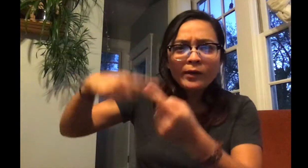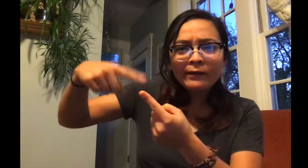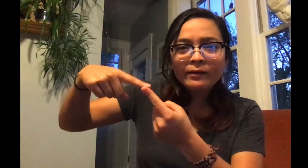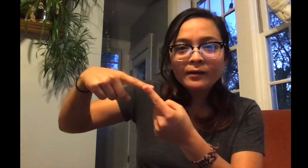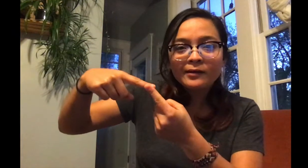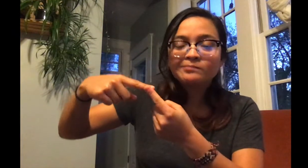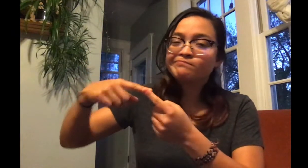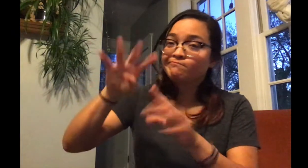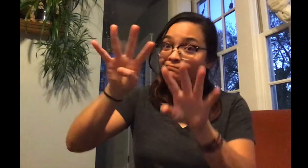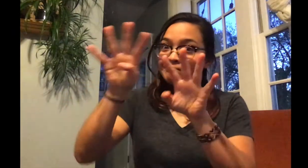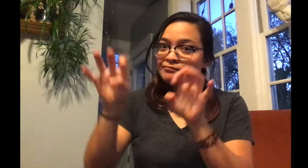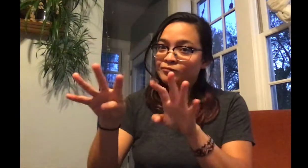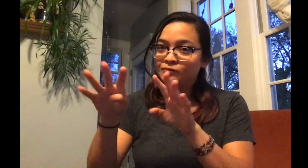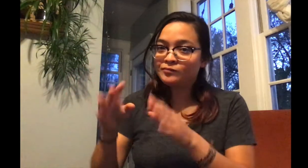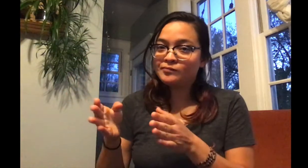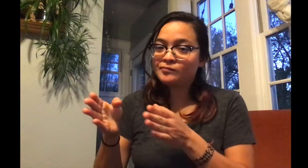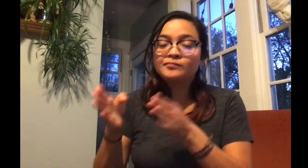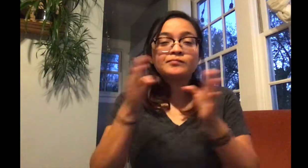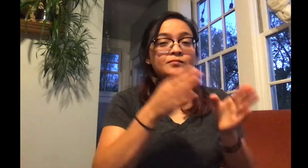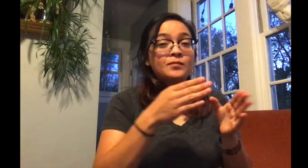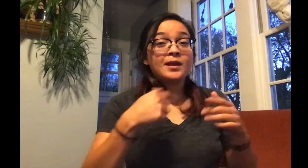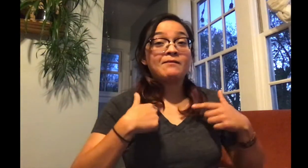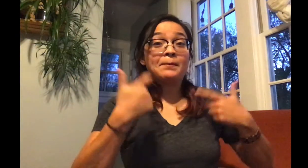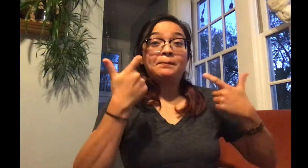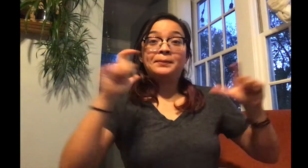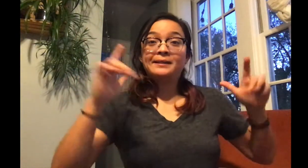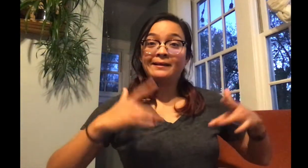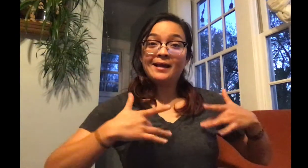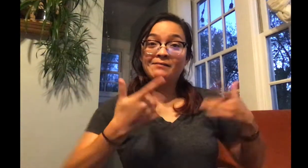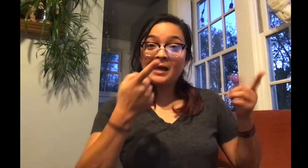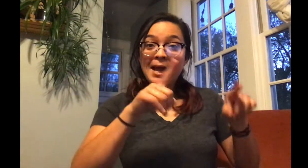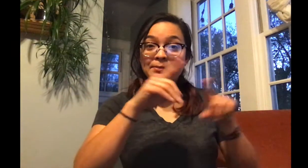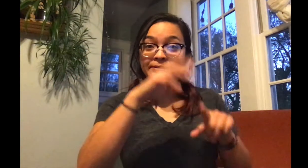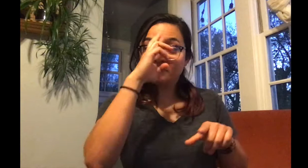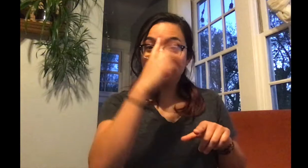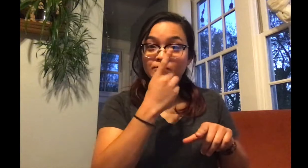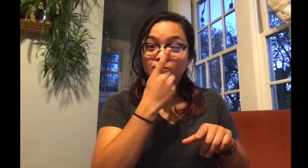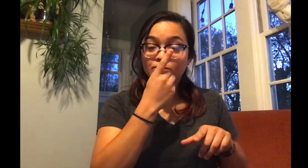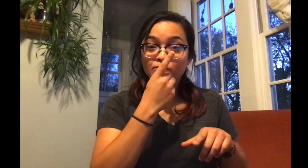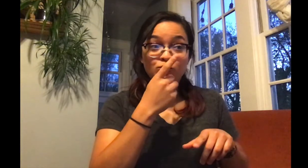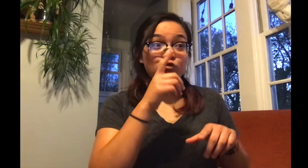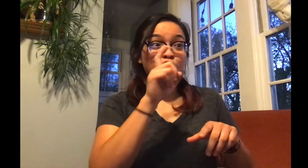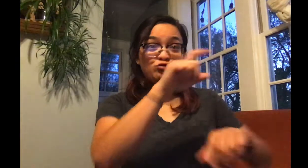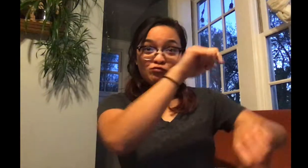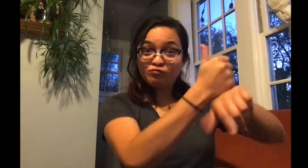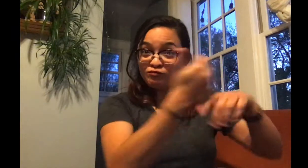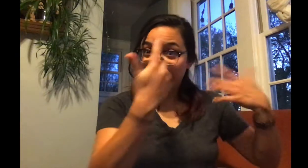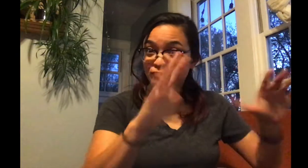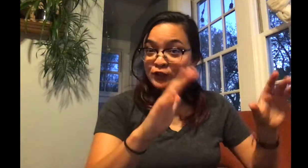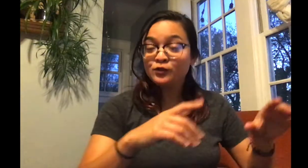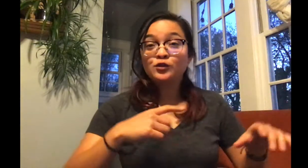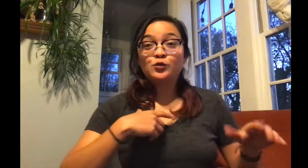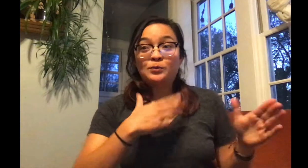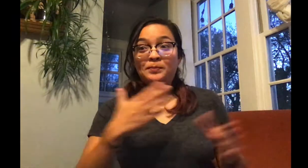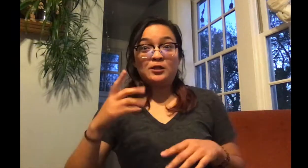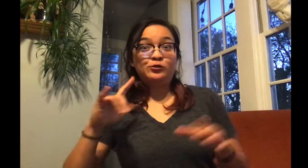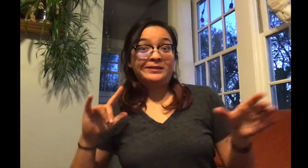The new date is still to be determined. Also, DDW & ANSORDO had a big upcoming event in the Dominican Republic.